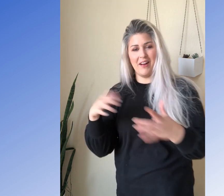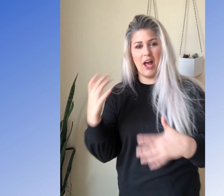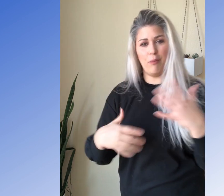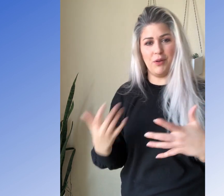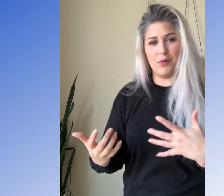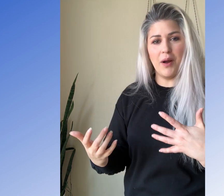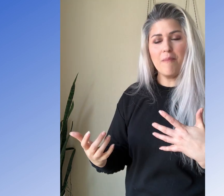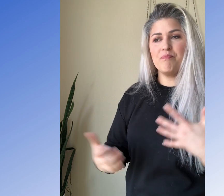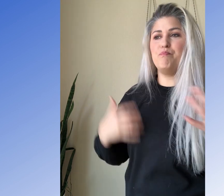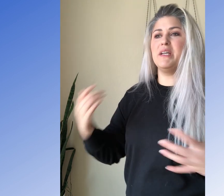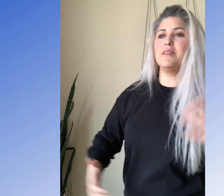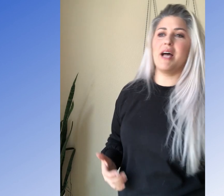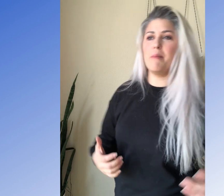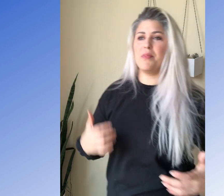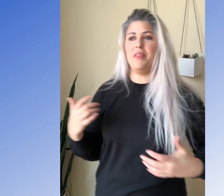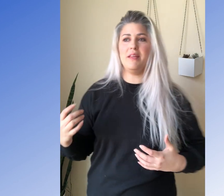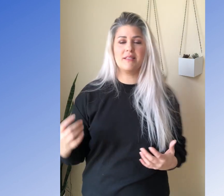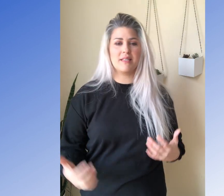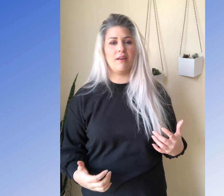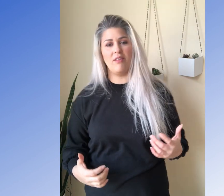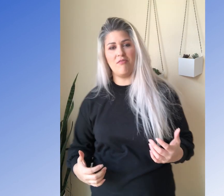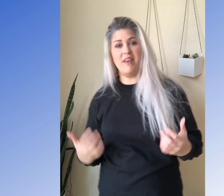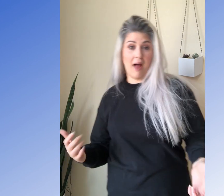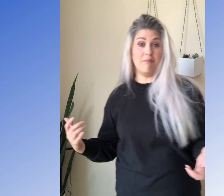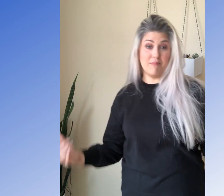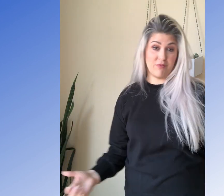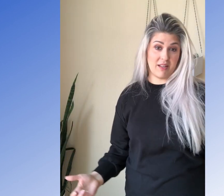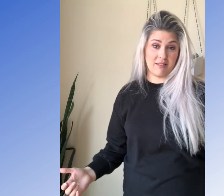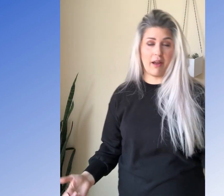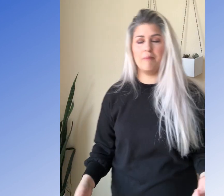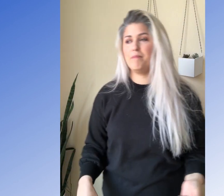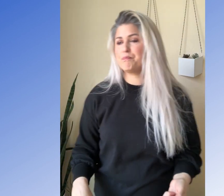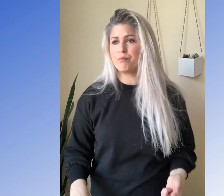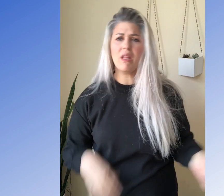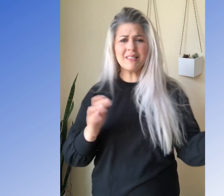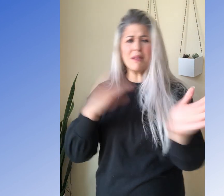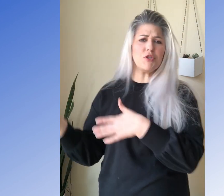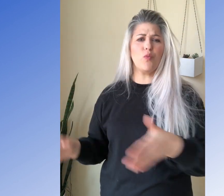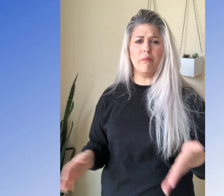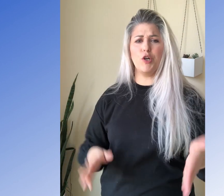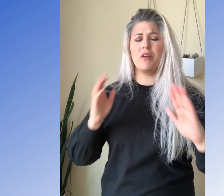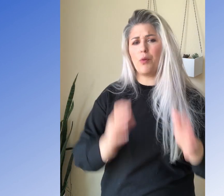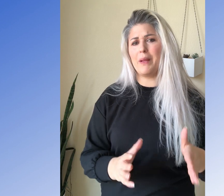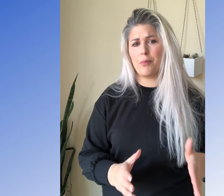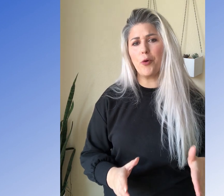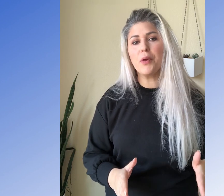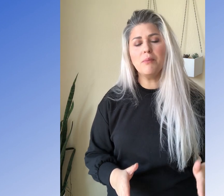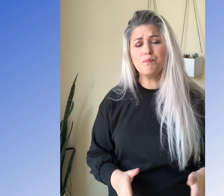It'll help you build up the skill of not moving. Okay. Sometimes you will move and it will be appropriate.